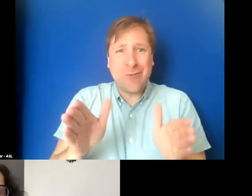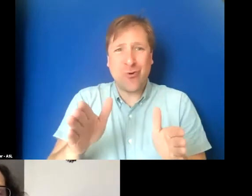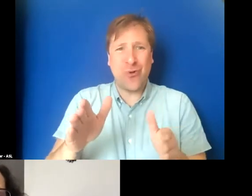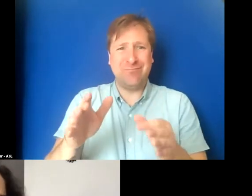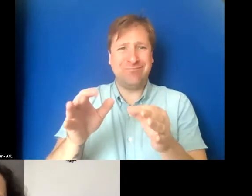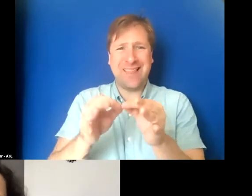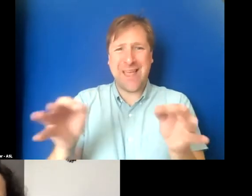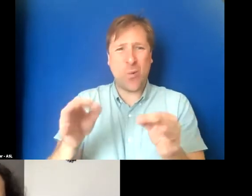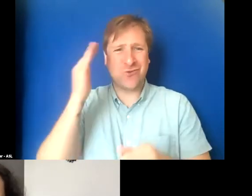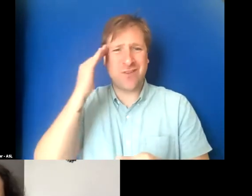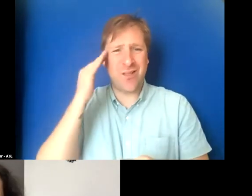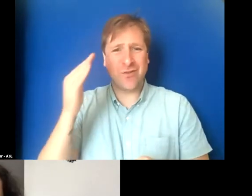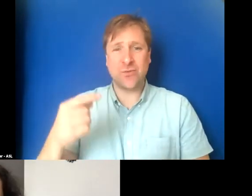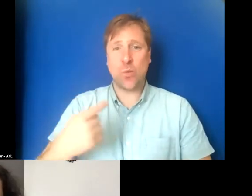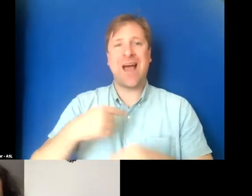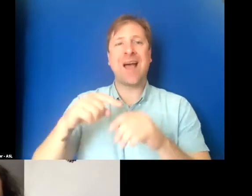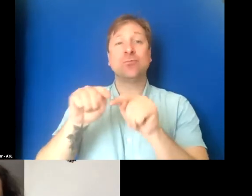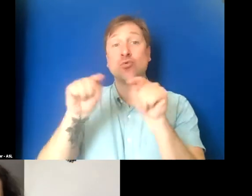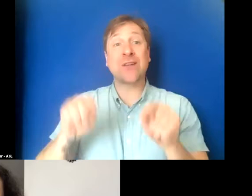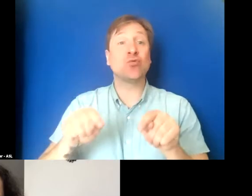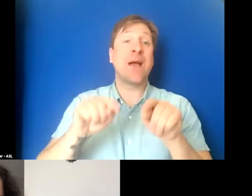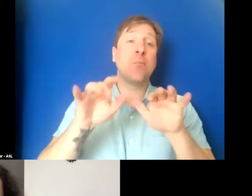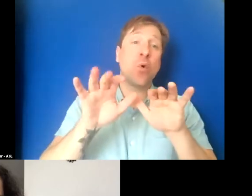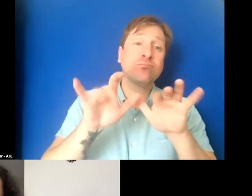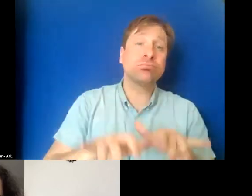When I am transcribing and captioning a topic I don't know,